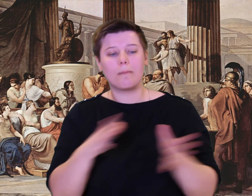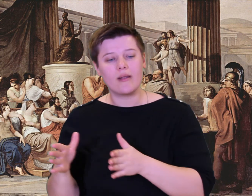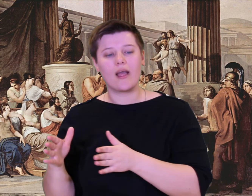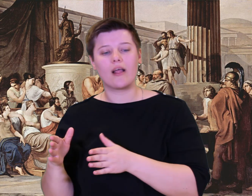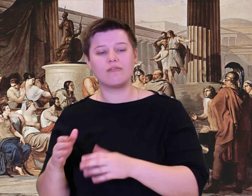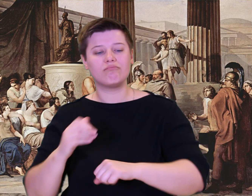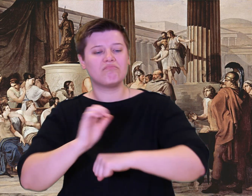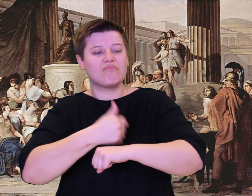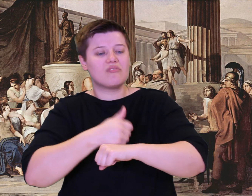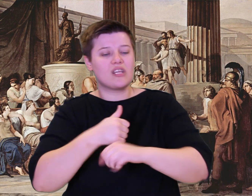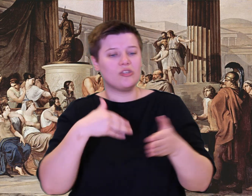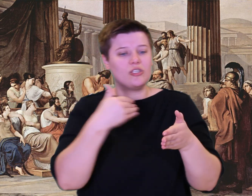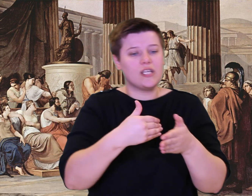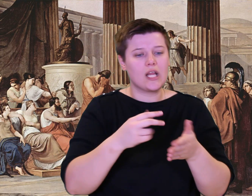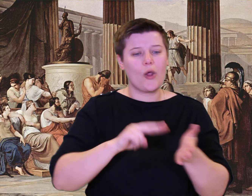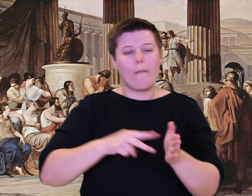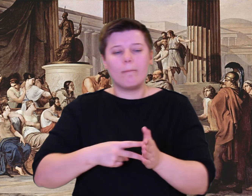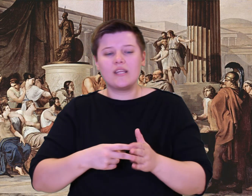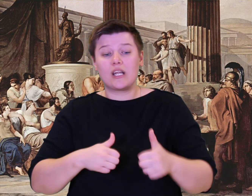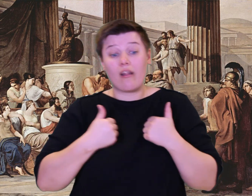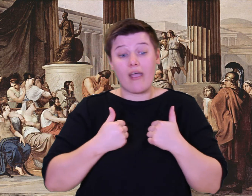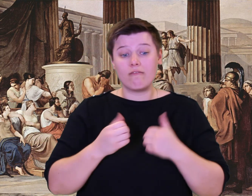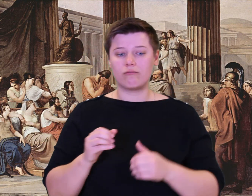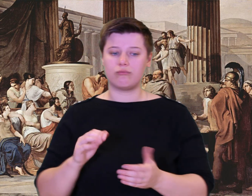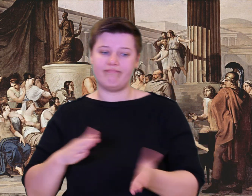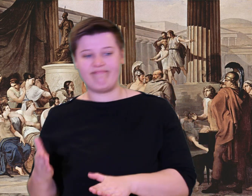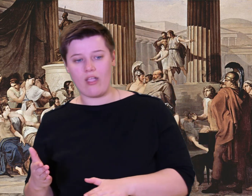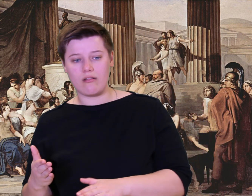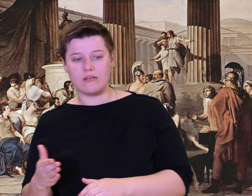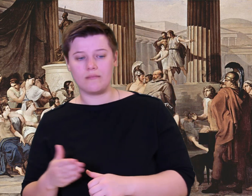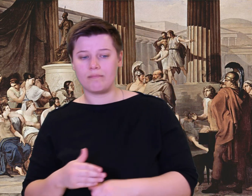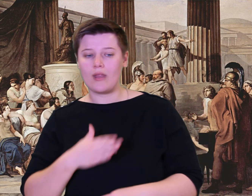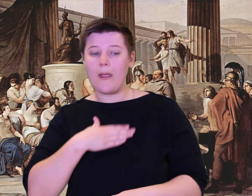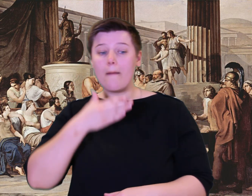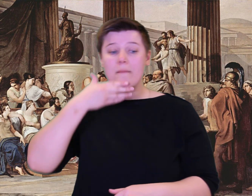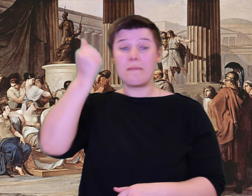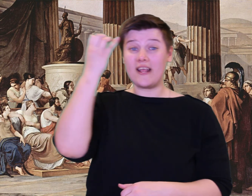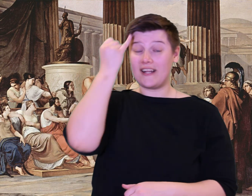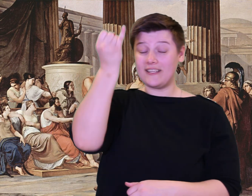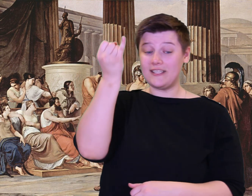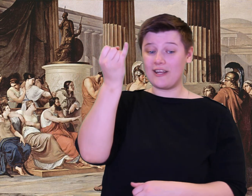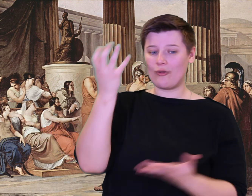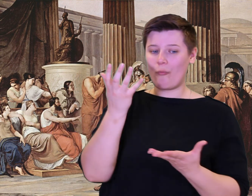or death. The best idea I formed was this: